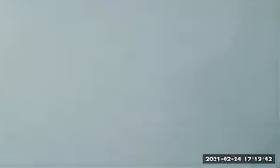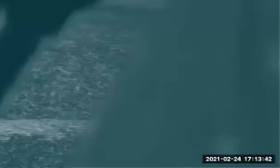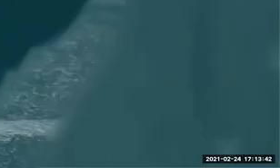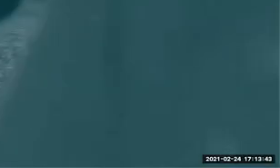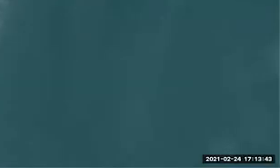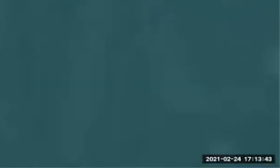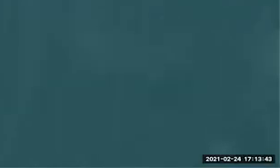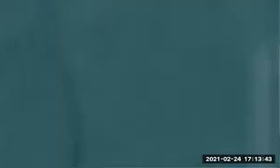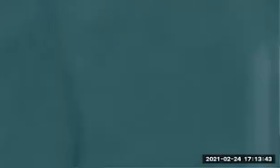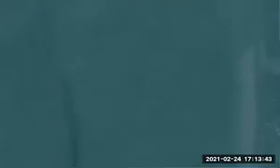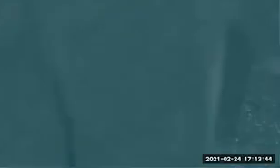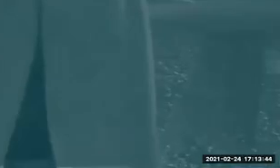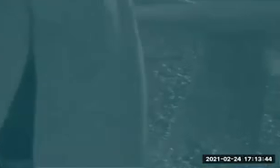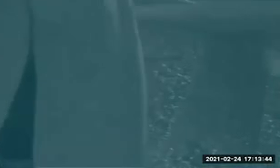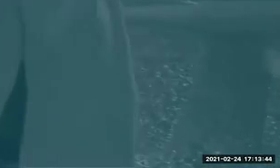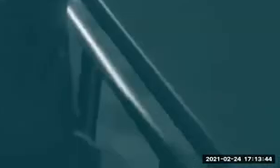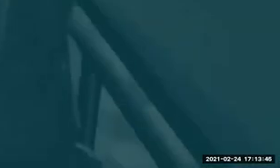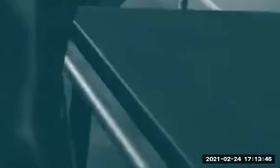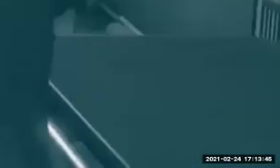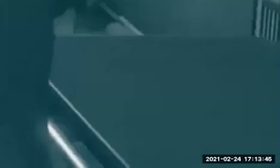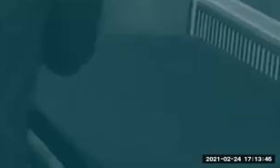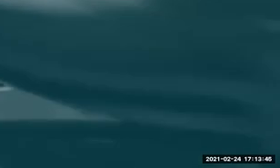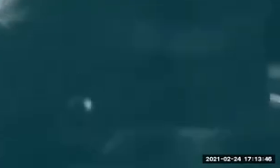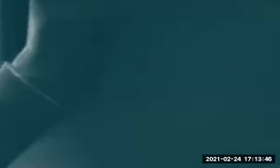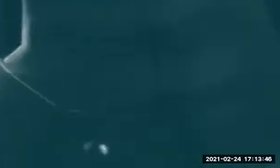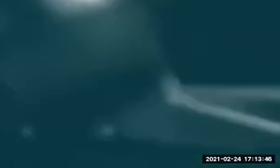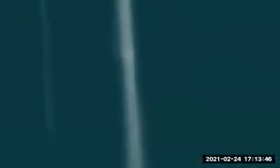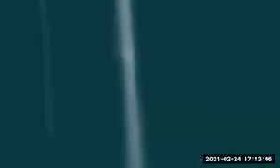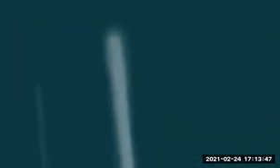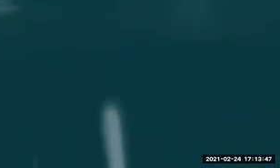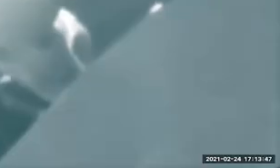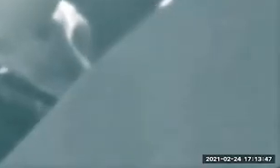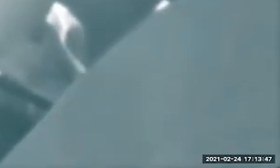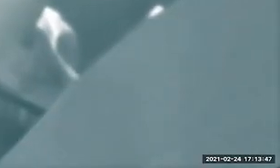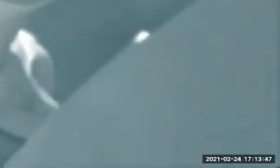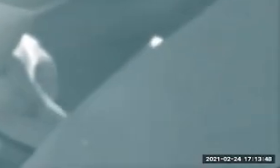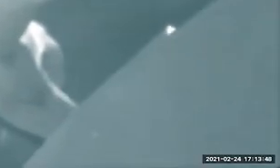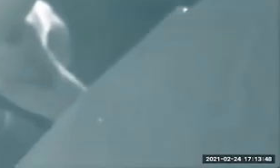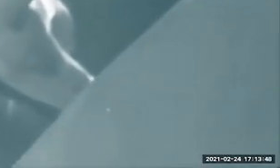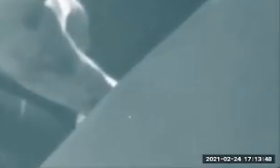simple, it's a graphic representation of the physical location of each event on the beat sheet.